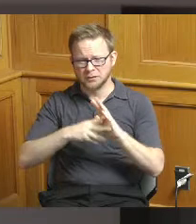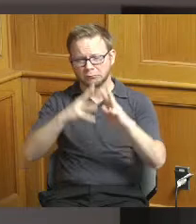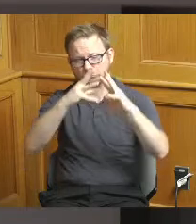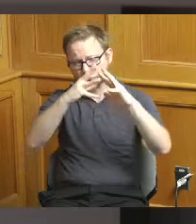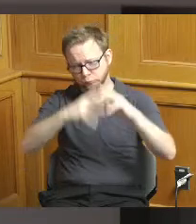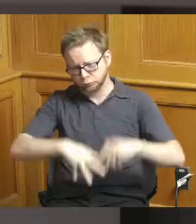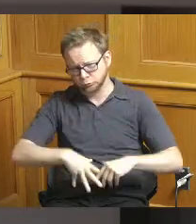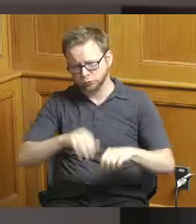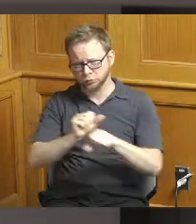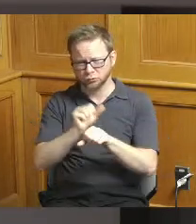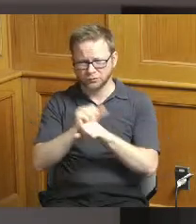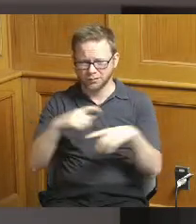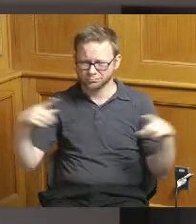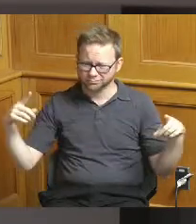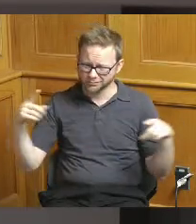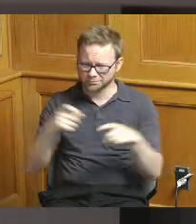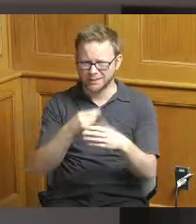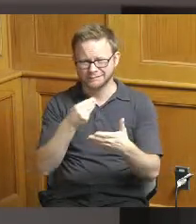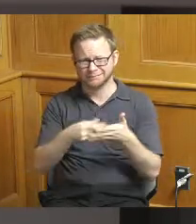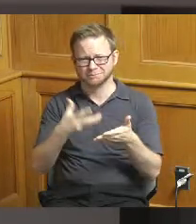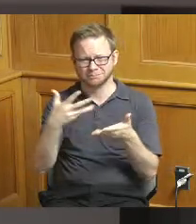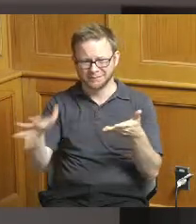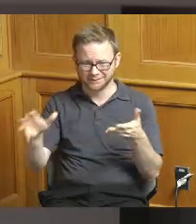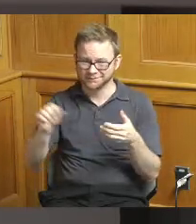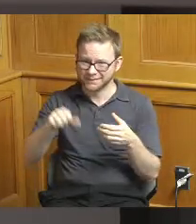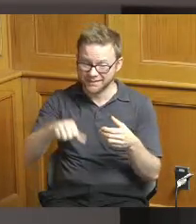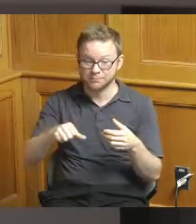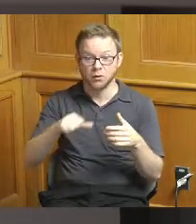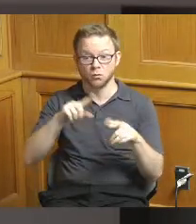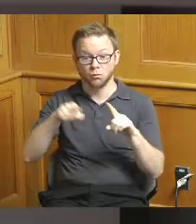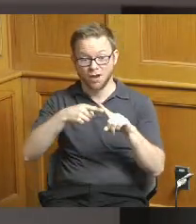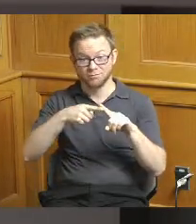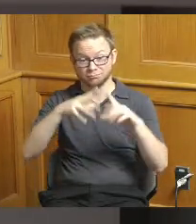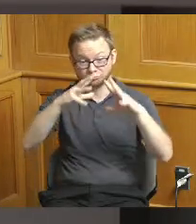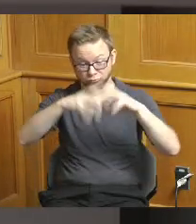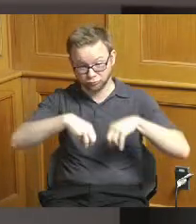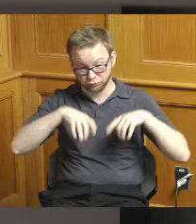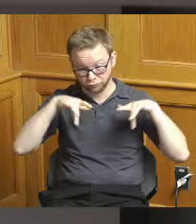but a large site to work with once once we're able to clear it and and the state funds that